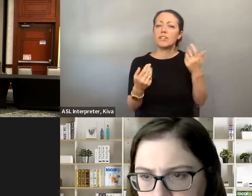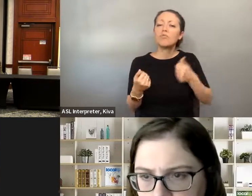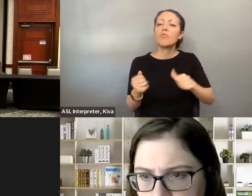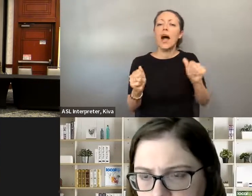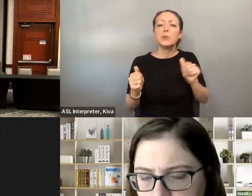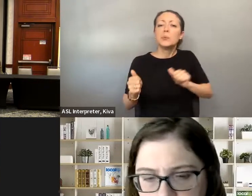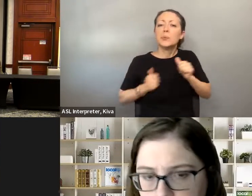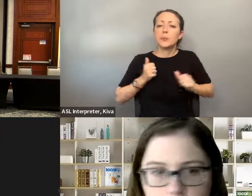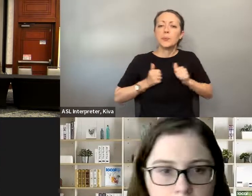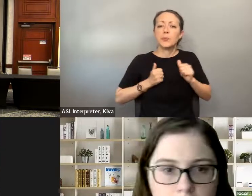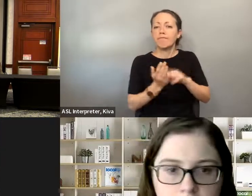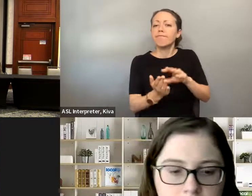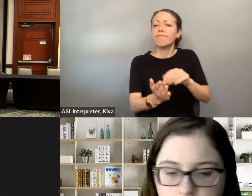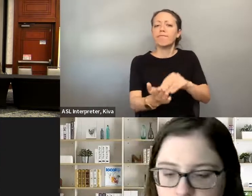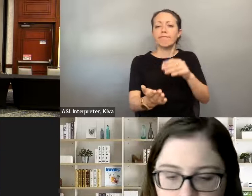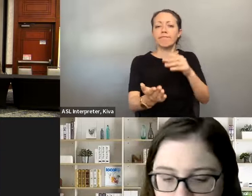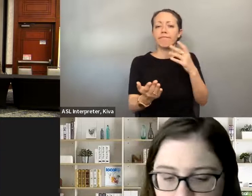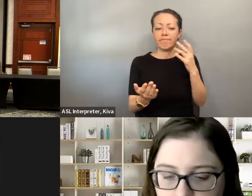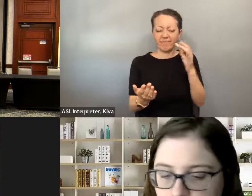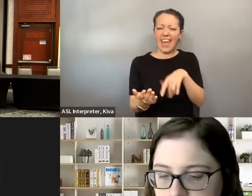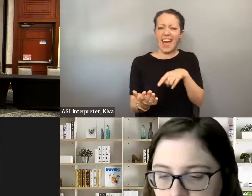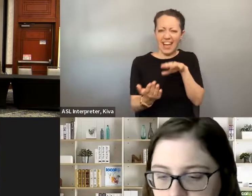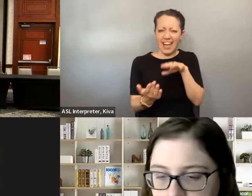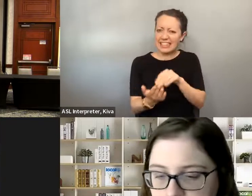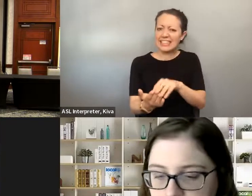but getting involved that way or through your political party, for example, those are all really great ways to get experience and to get out there and start. great ways to get experience and to